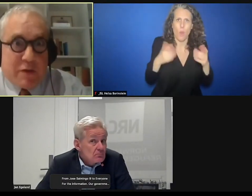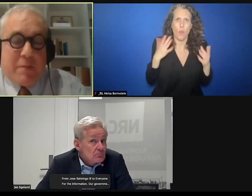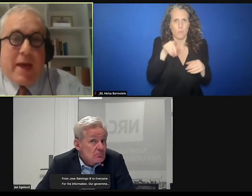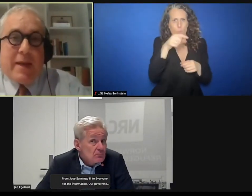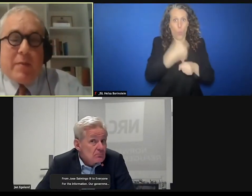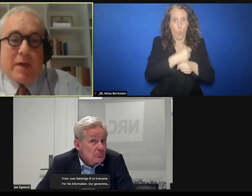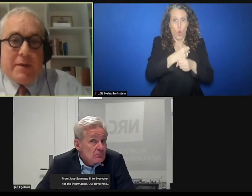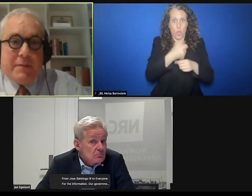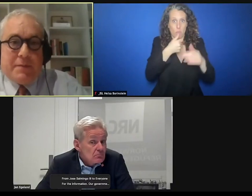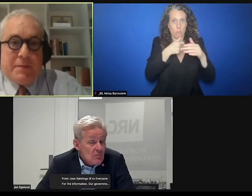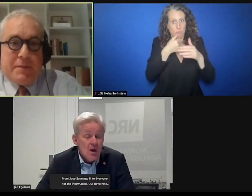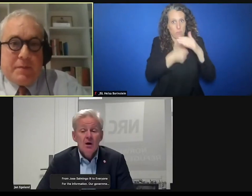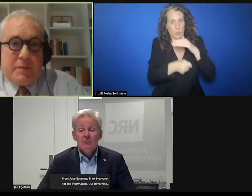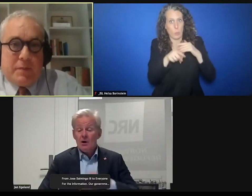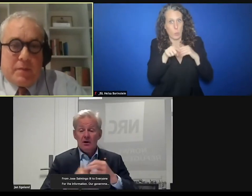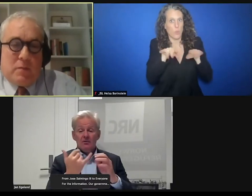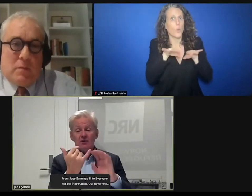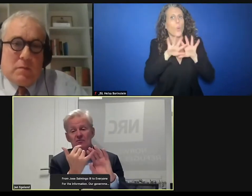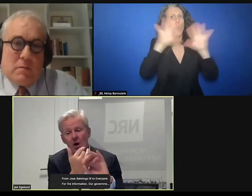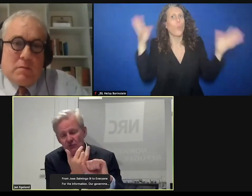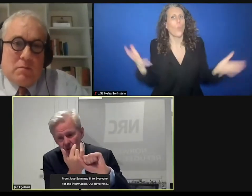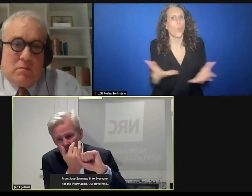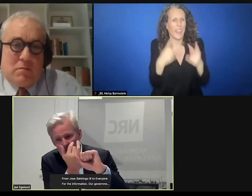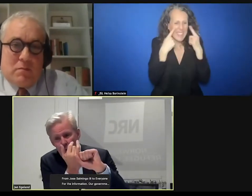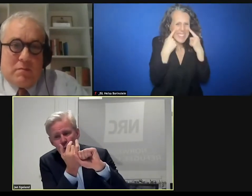of the pandemic. >> JAN EGELAND: